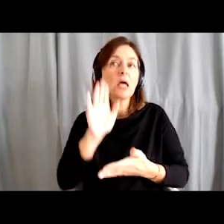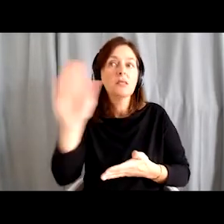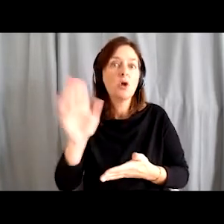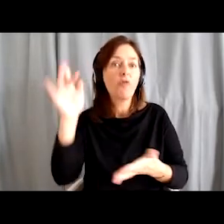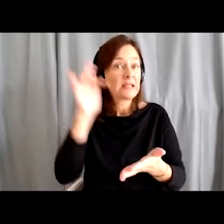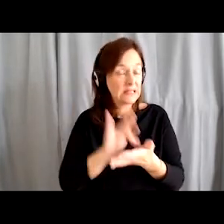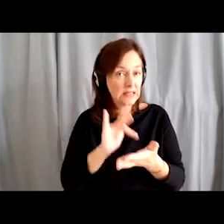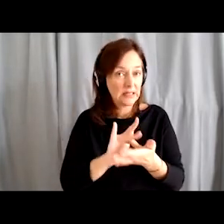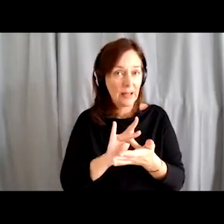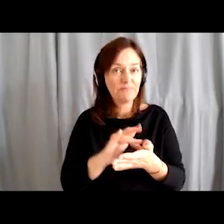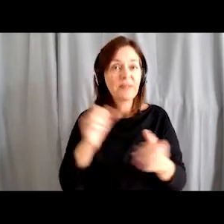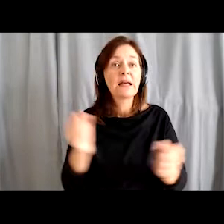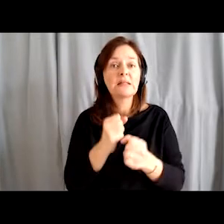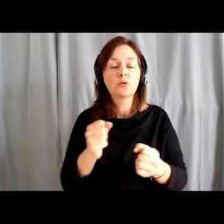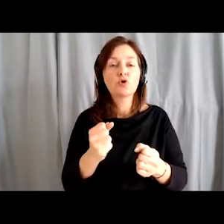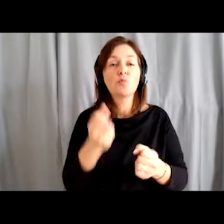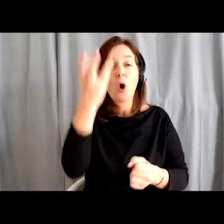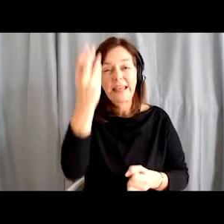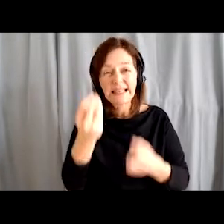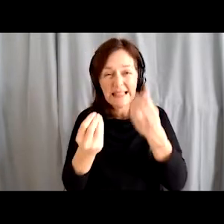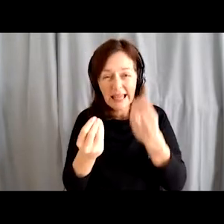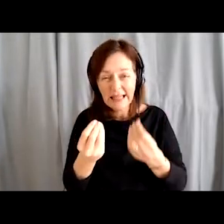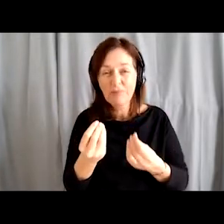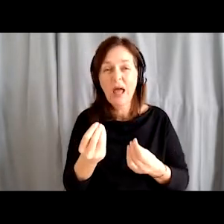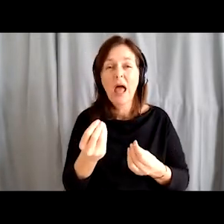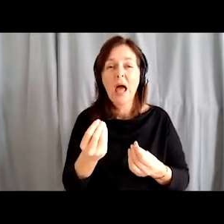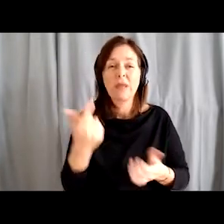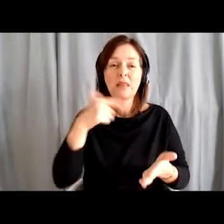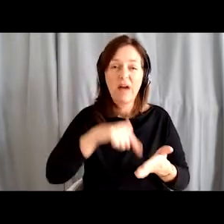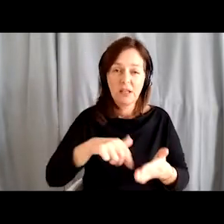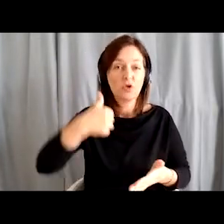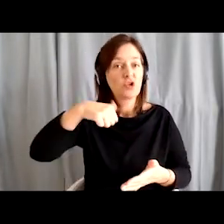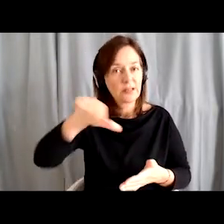Therefore, in the autumn of 2011, we prepared educational